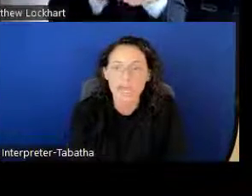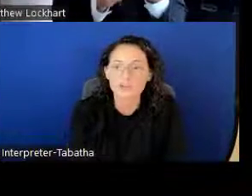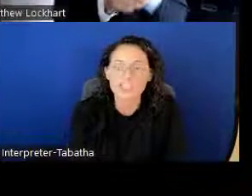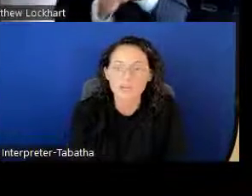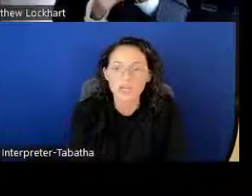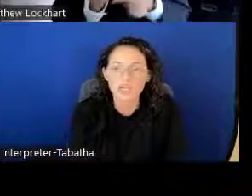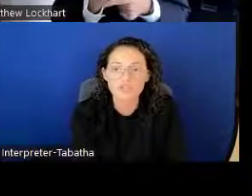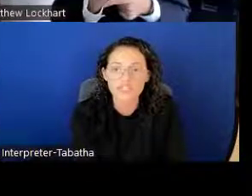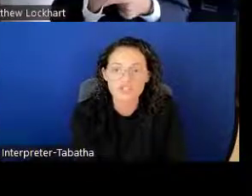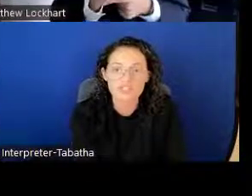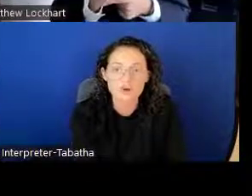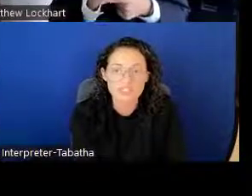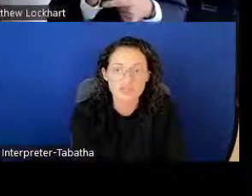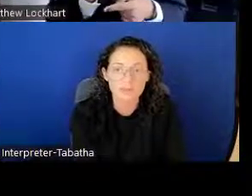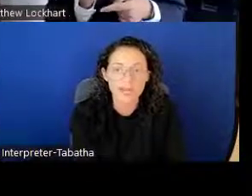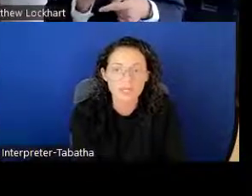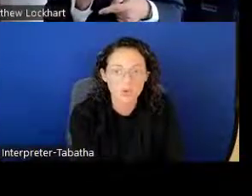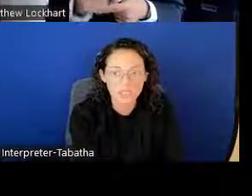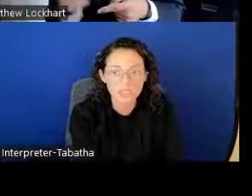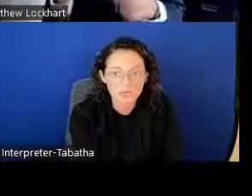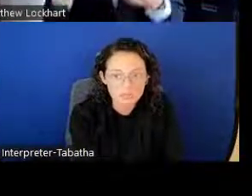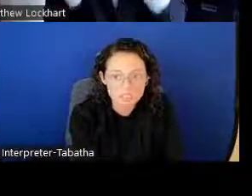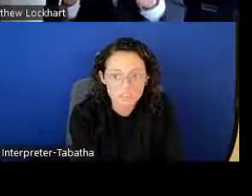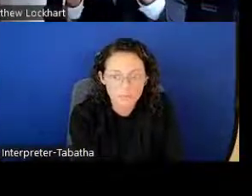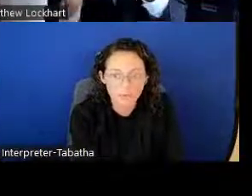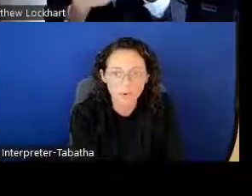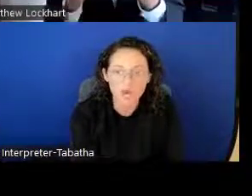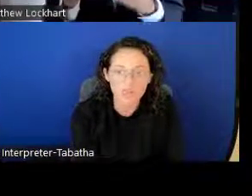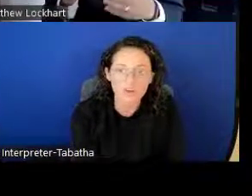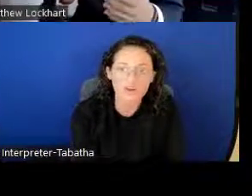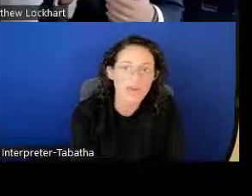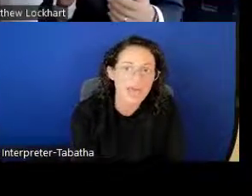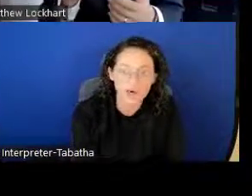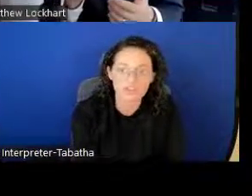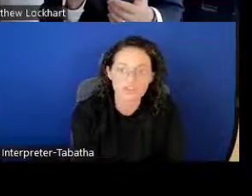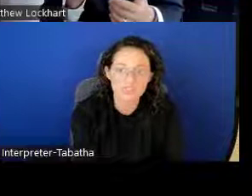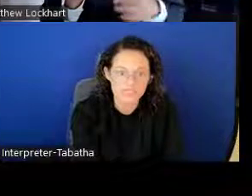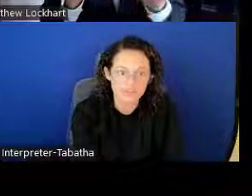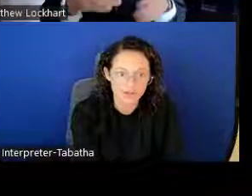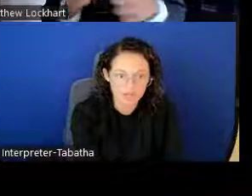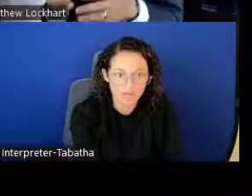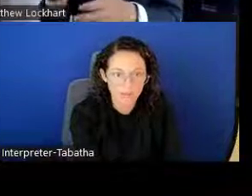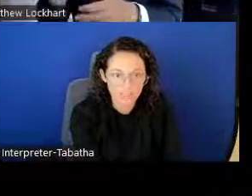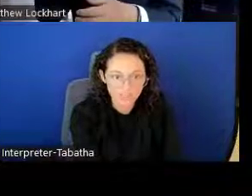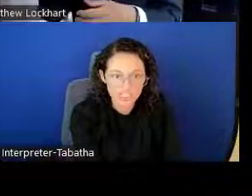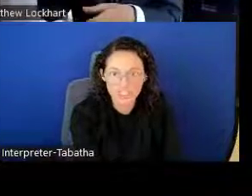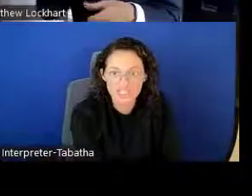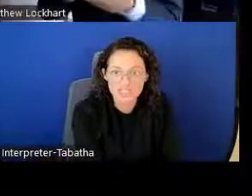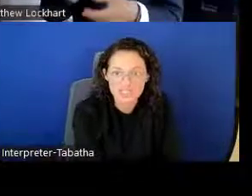Health Disparity Research focuses on minority groups or other health disparity populations,